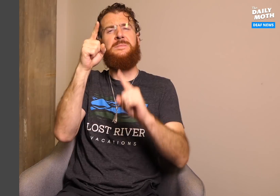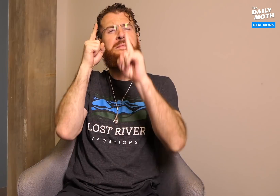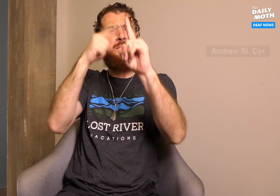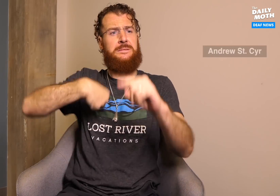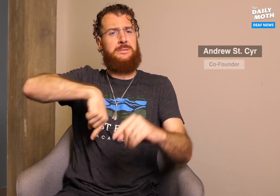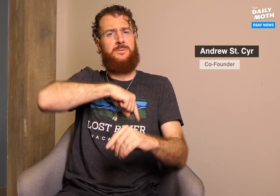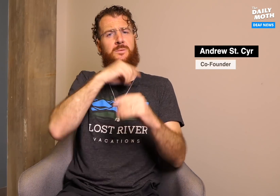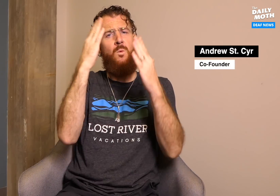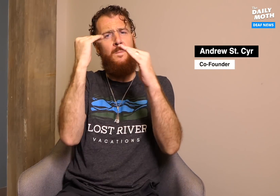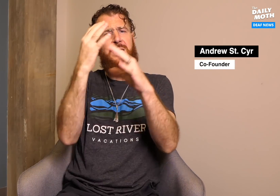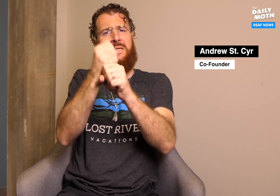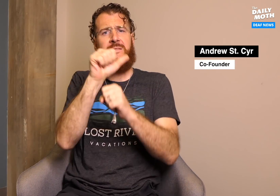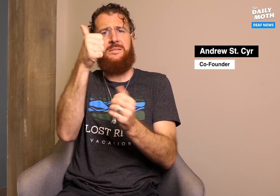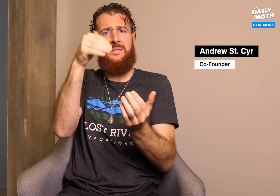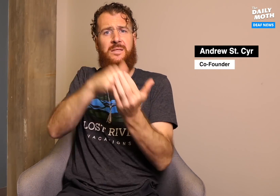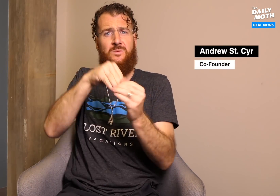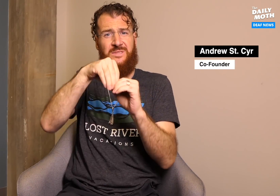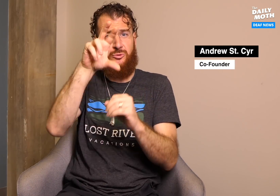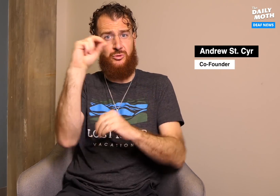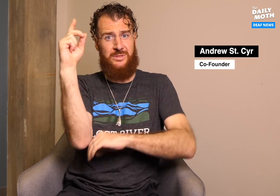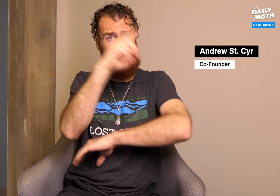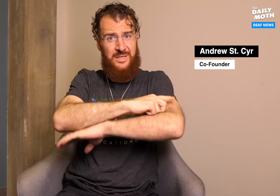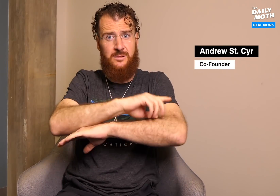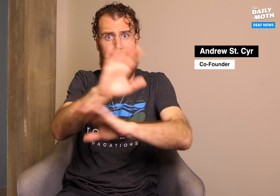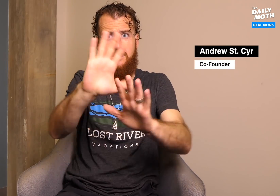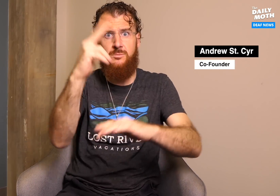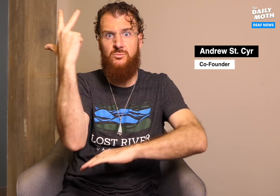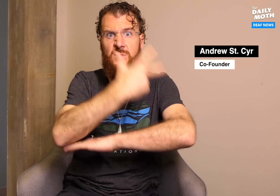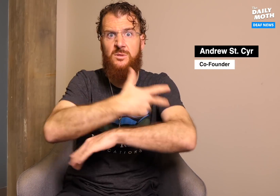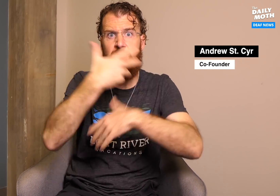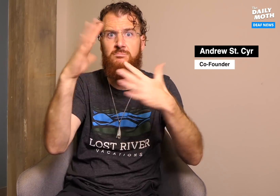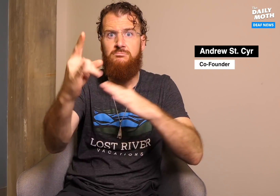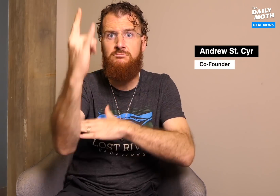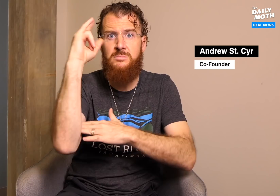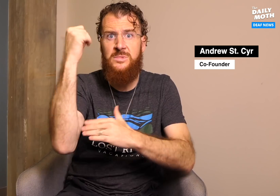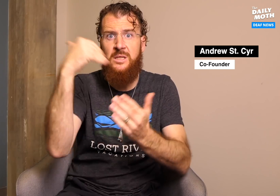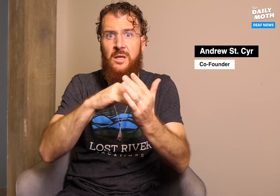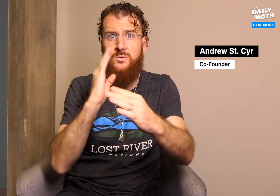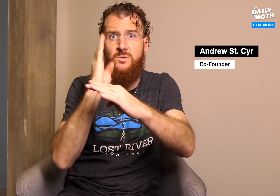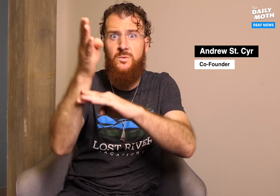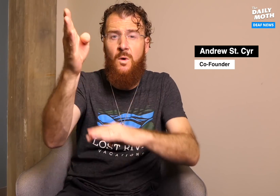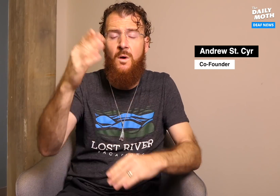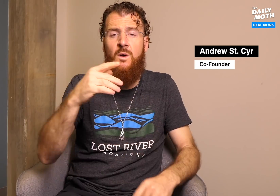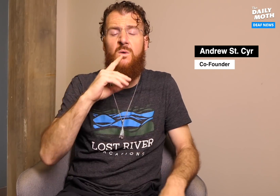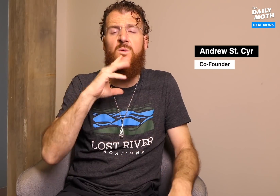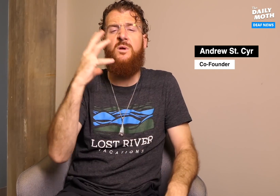It was our goal, our hope, to collect $10,000 in 30 days, but we already achieved more than this in only 3 days!